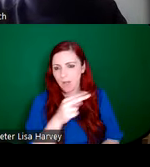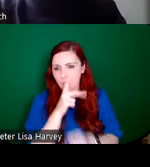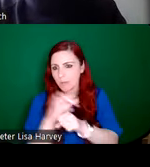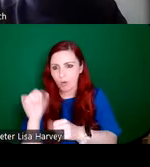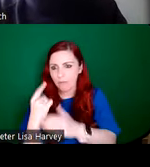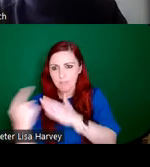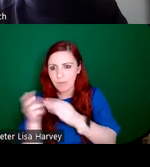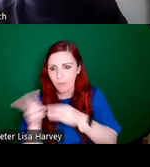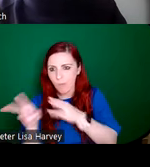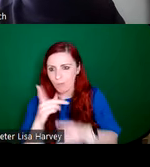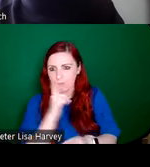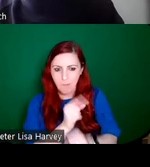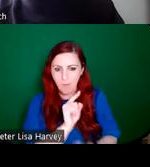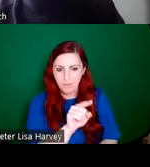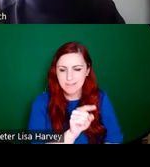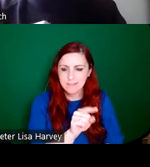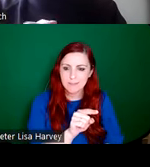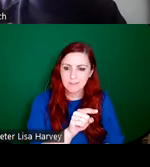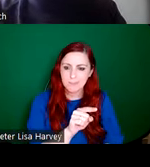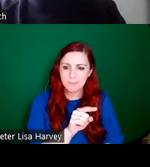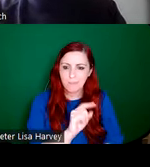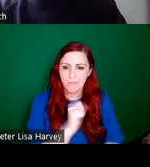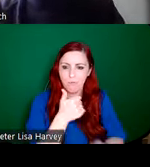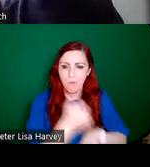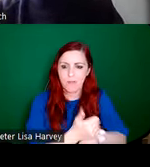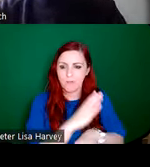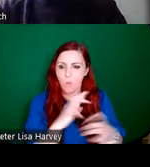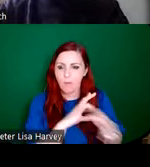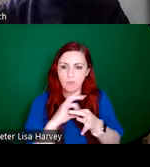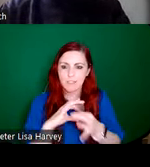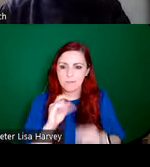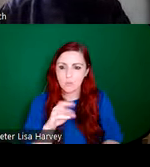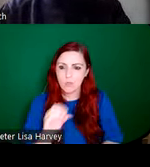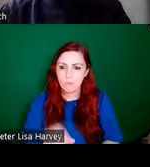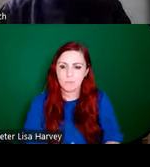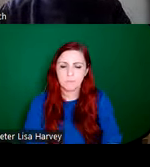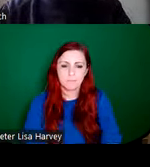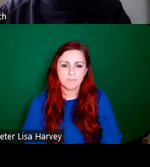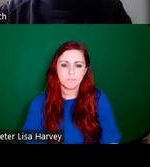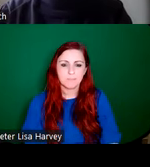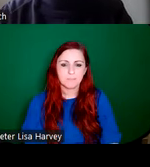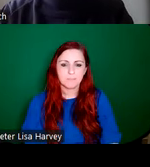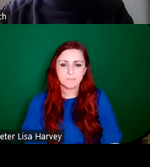talking about her formation of this cooperative studio. But of course, the Irish